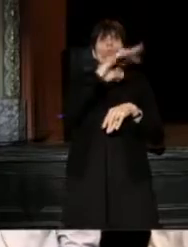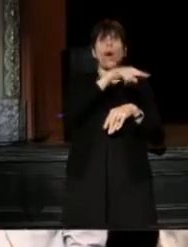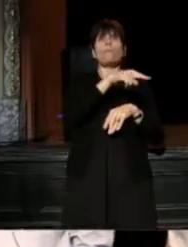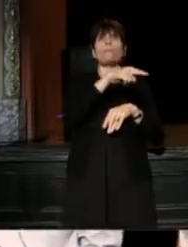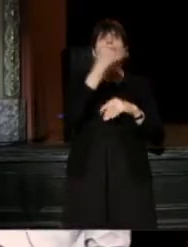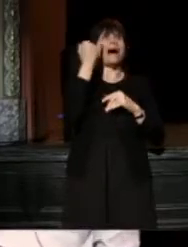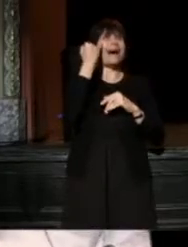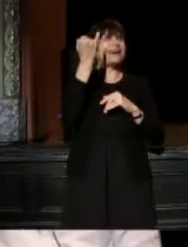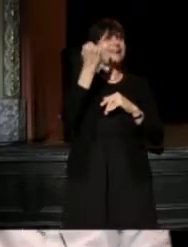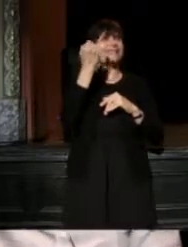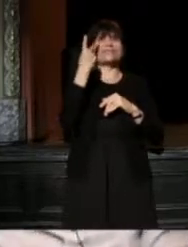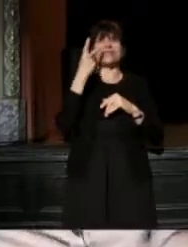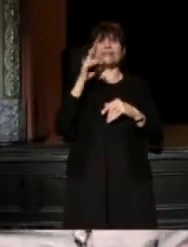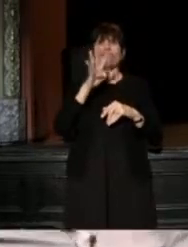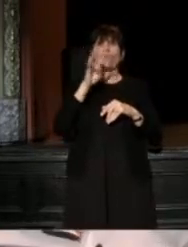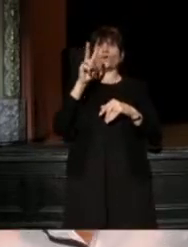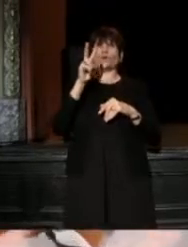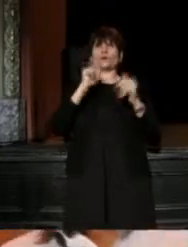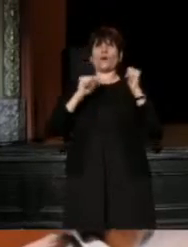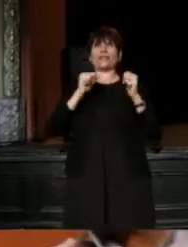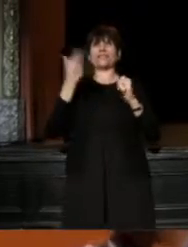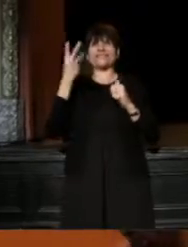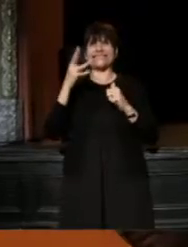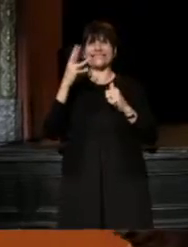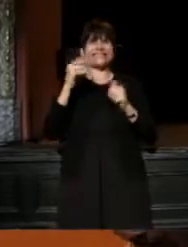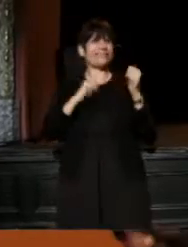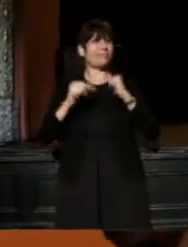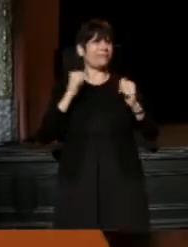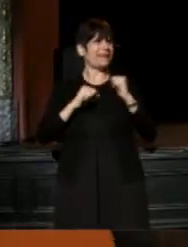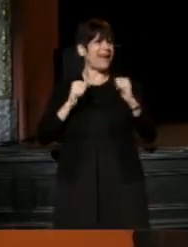The idea of seeing 42 actors doing 16 plays in the season 11 at Rep